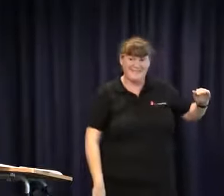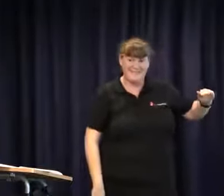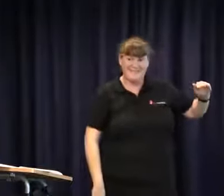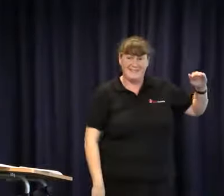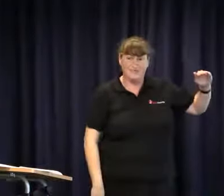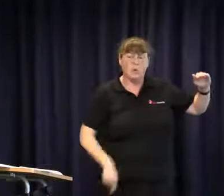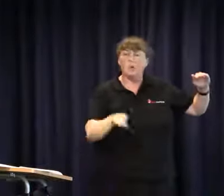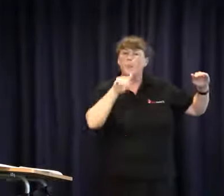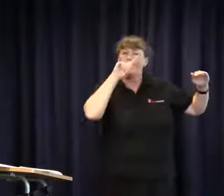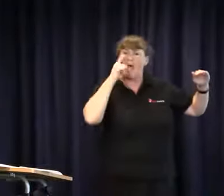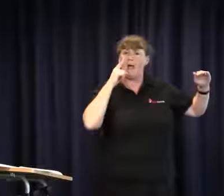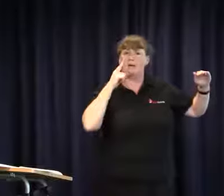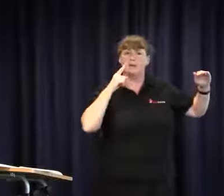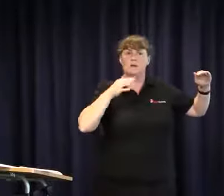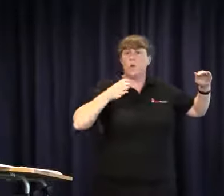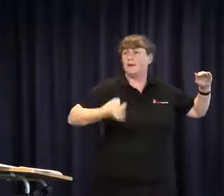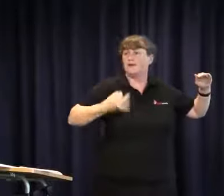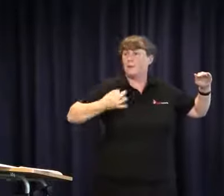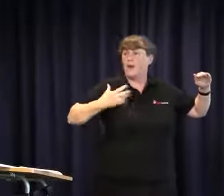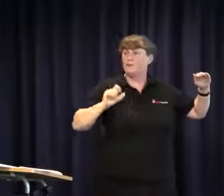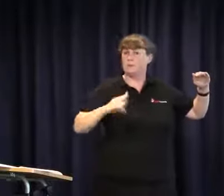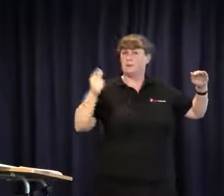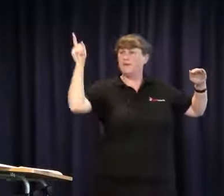the department of education. Your children are getting older and older and you can't